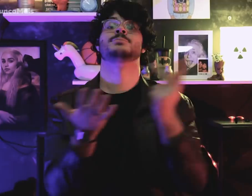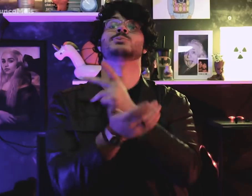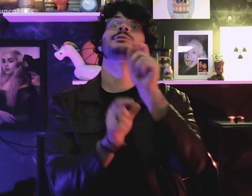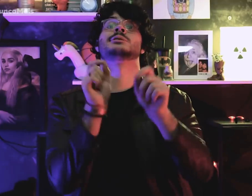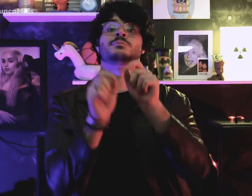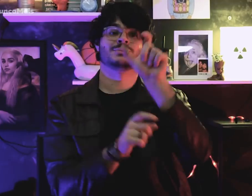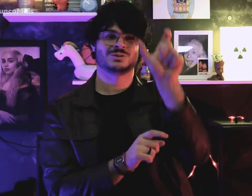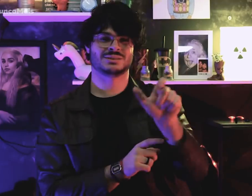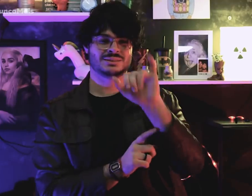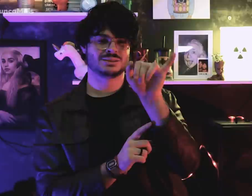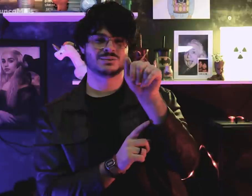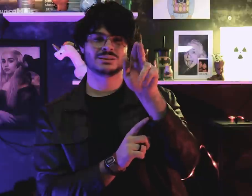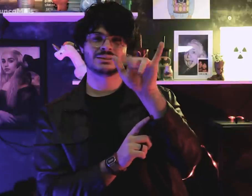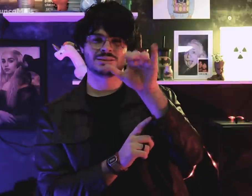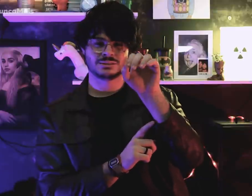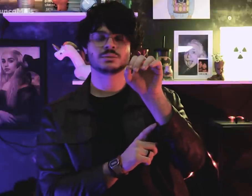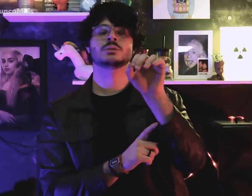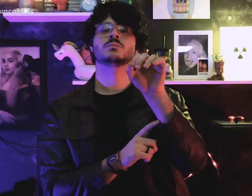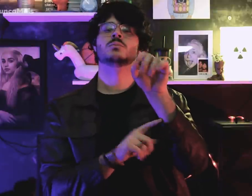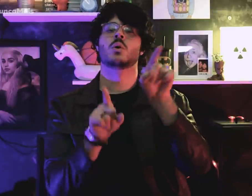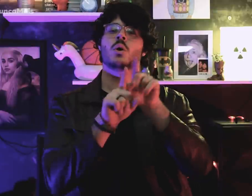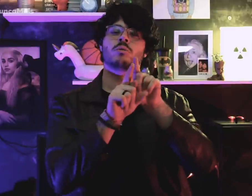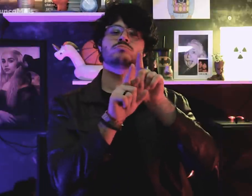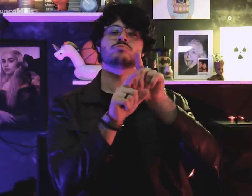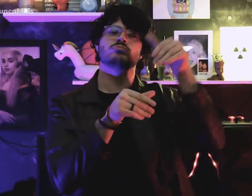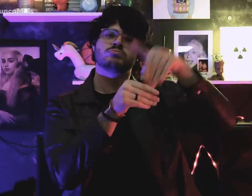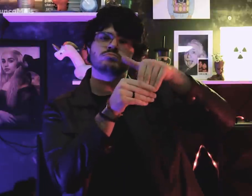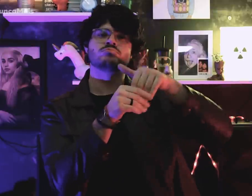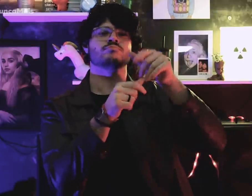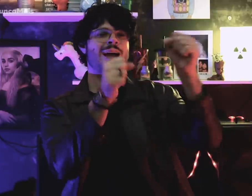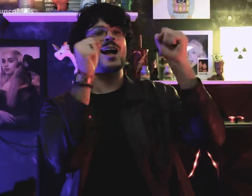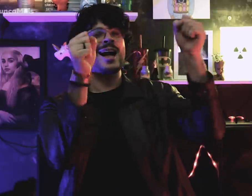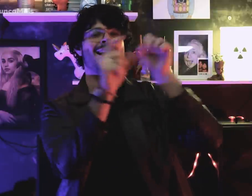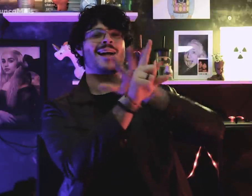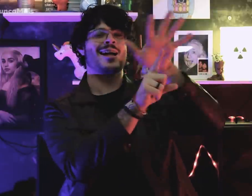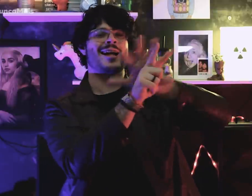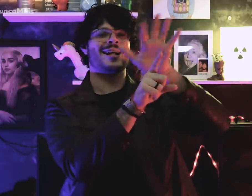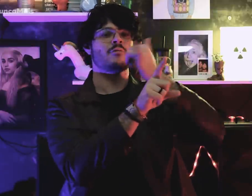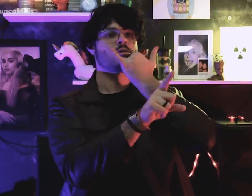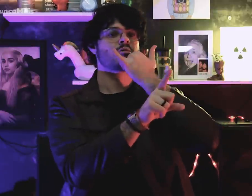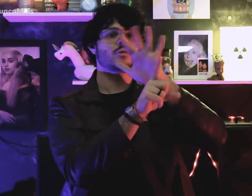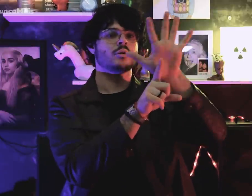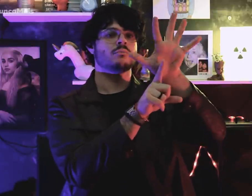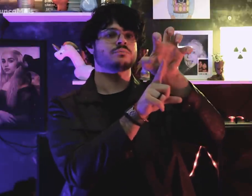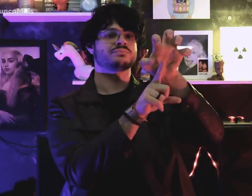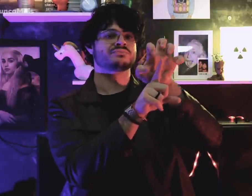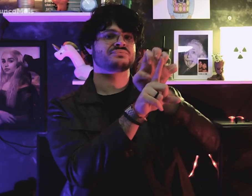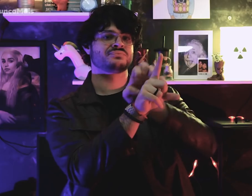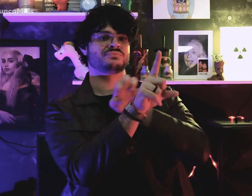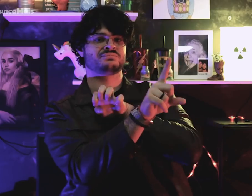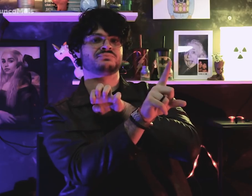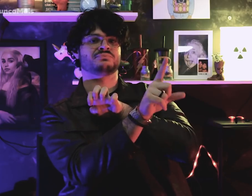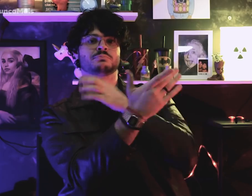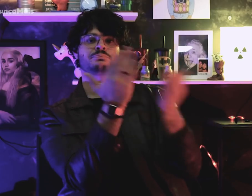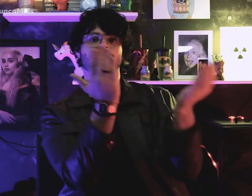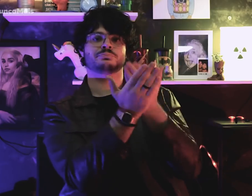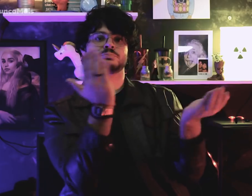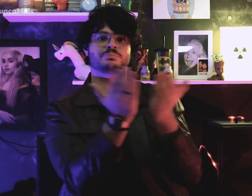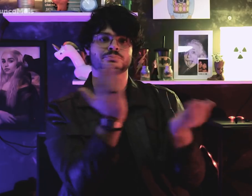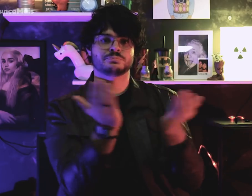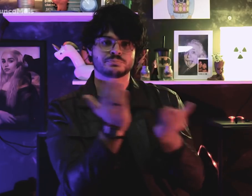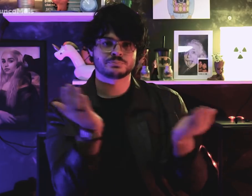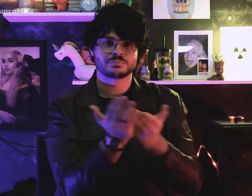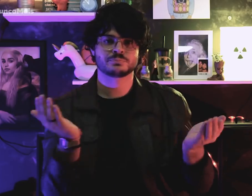So Jânio Quadros was losing its popularity,